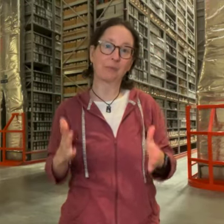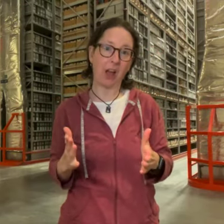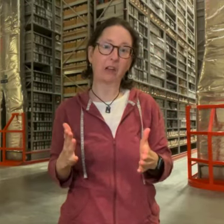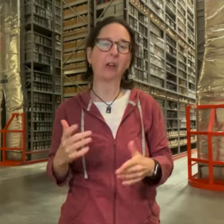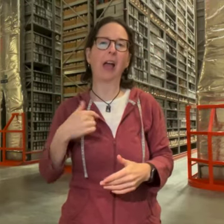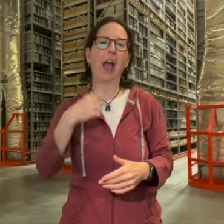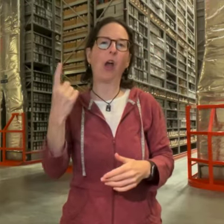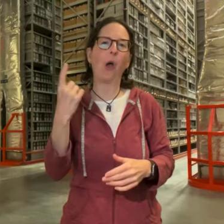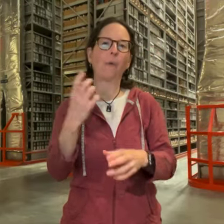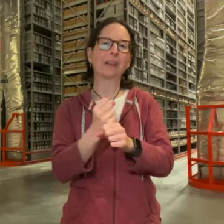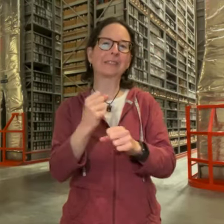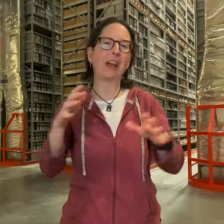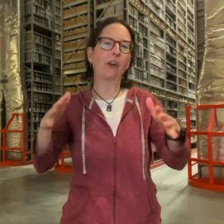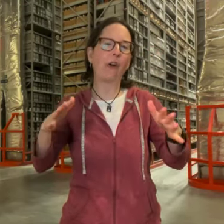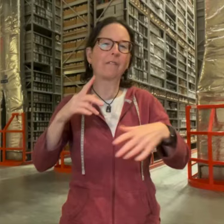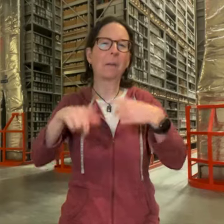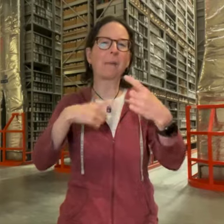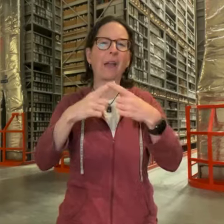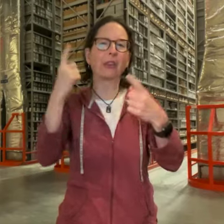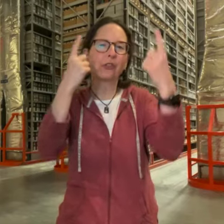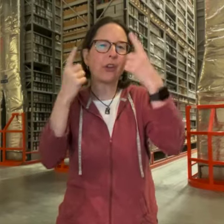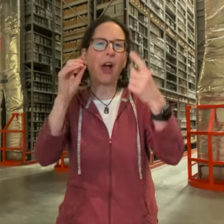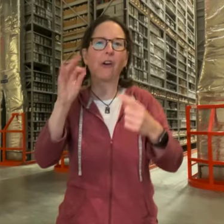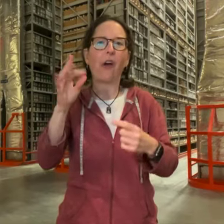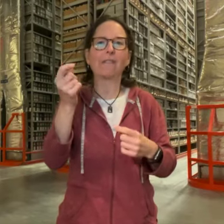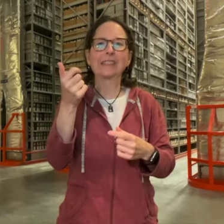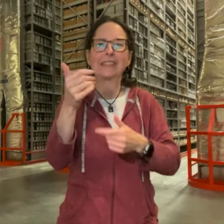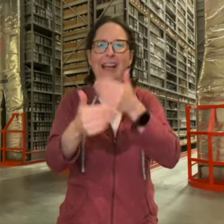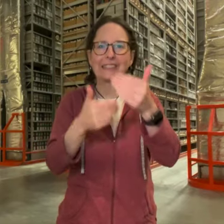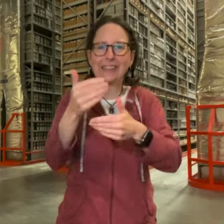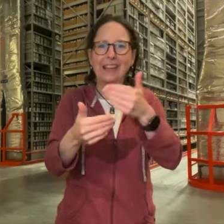supervisor i always get nervous about the thought of de-accessioning items